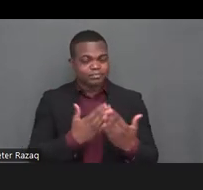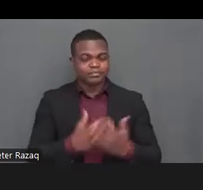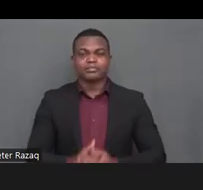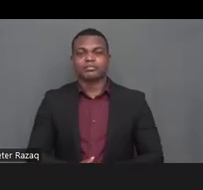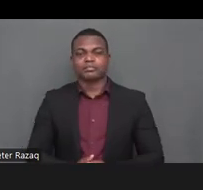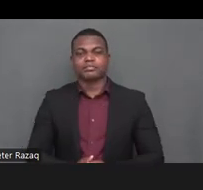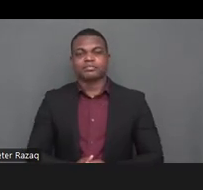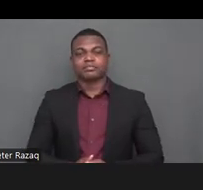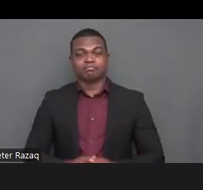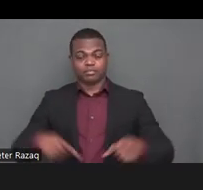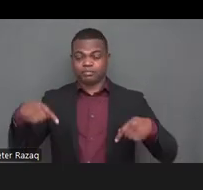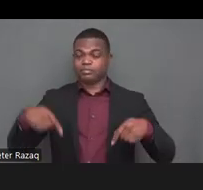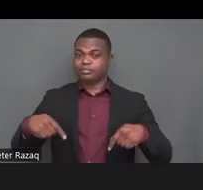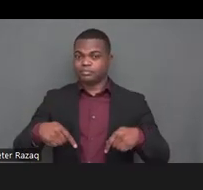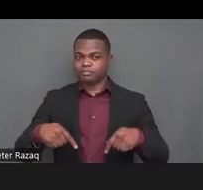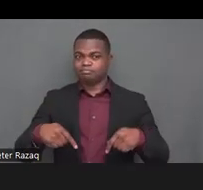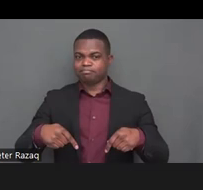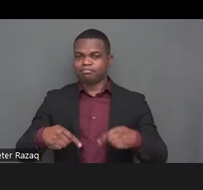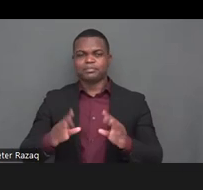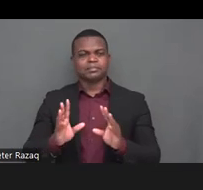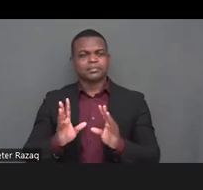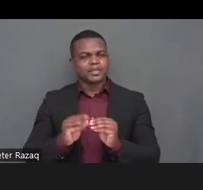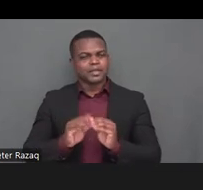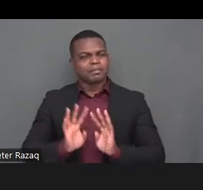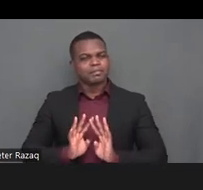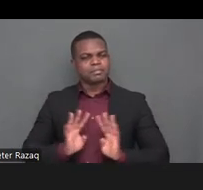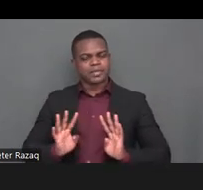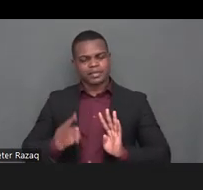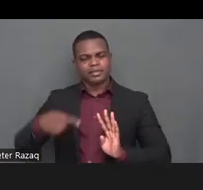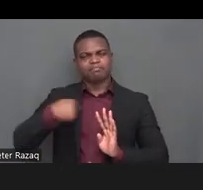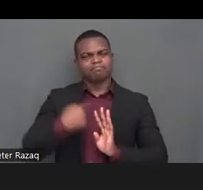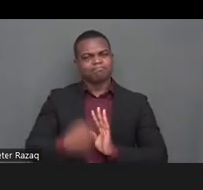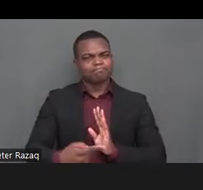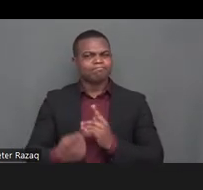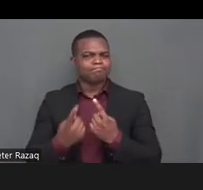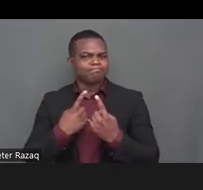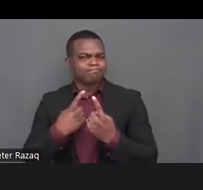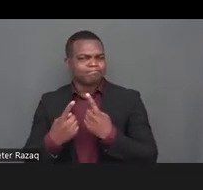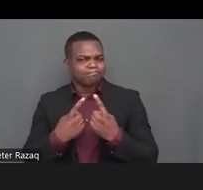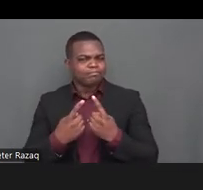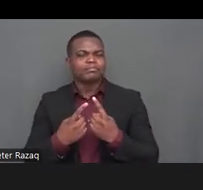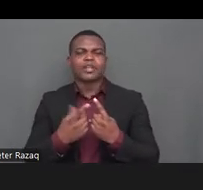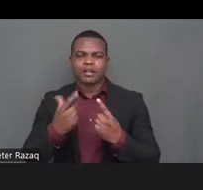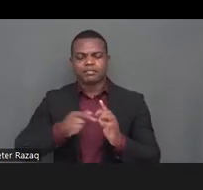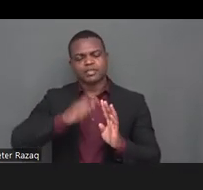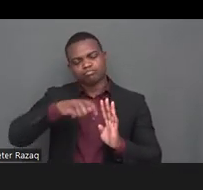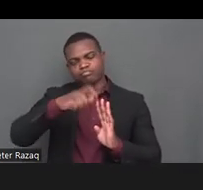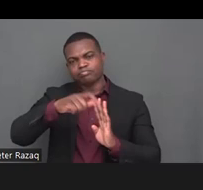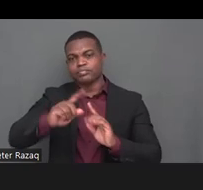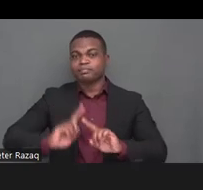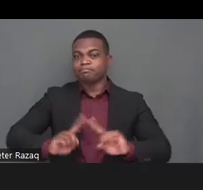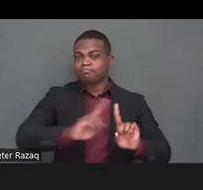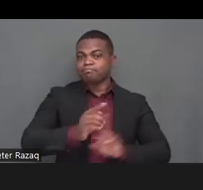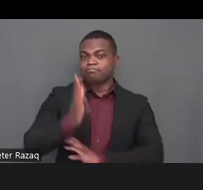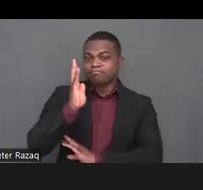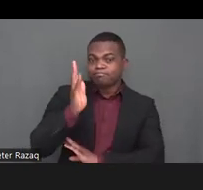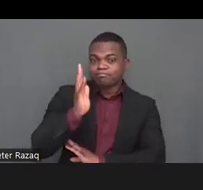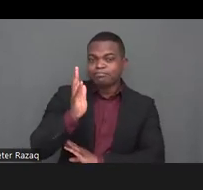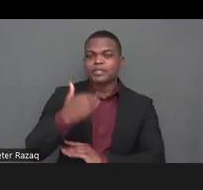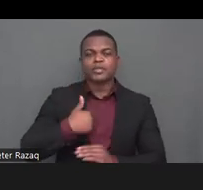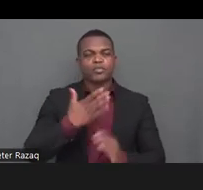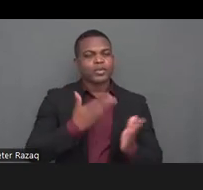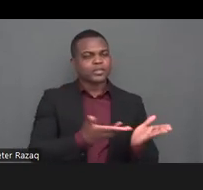several speakers and i'd like to introduce um four of the speakers today first um mr yanis dennis